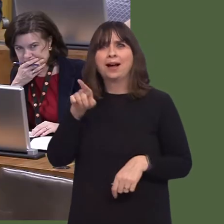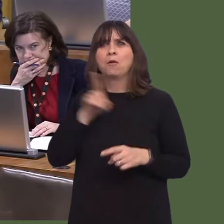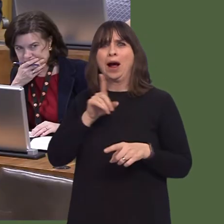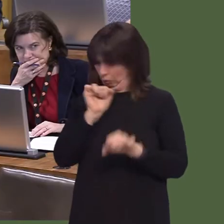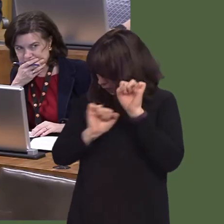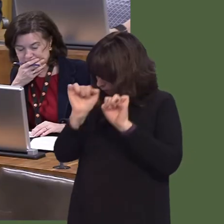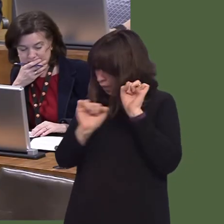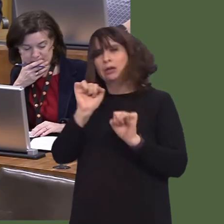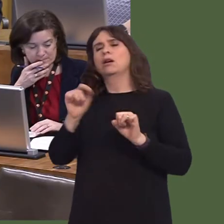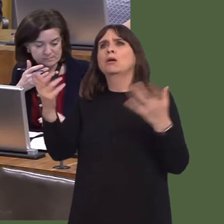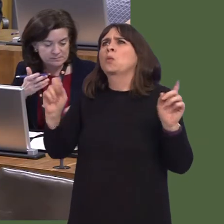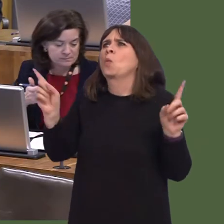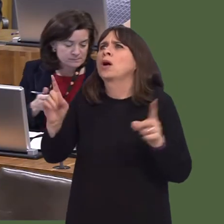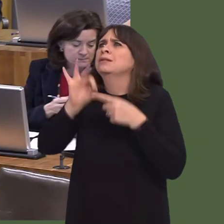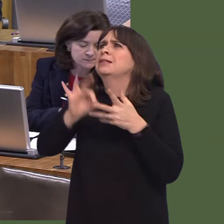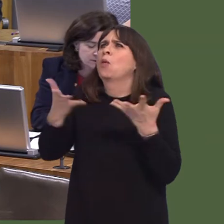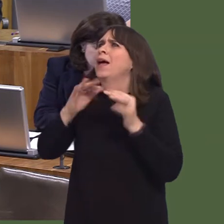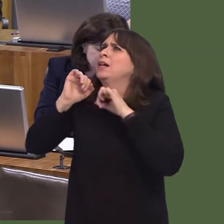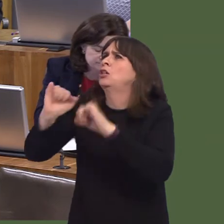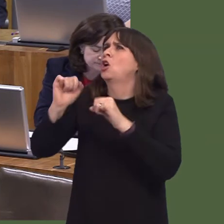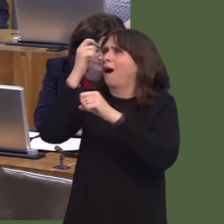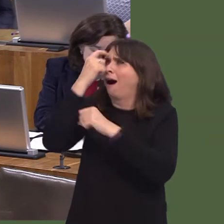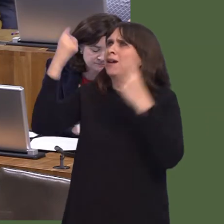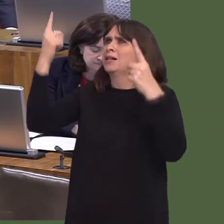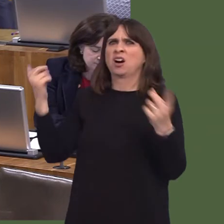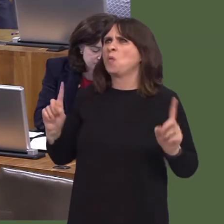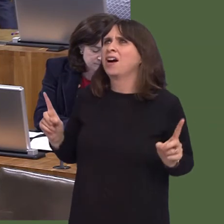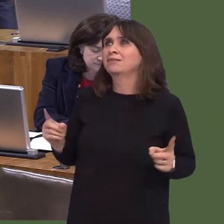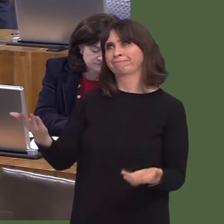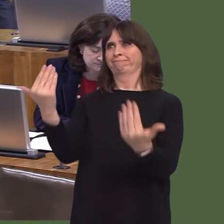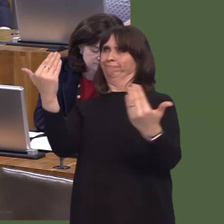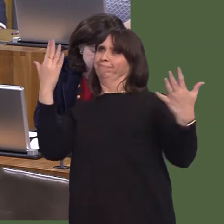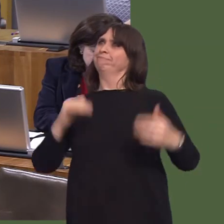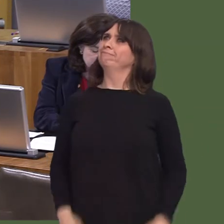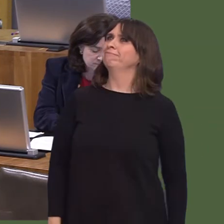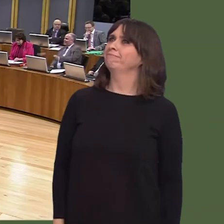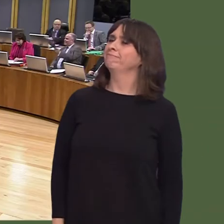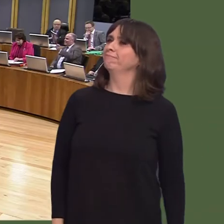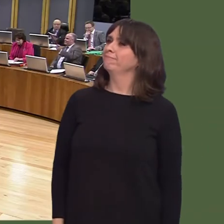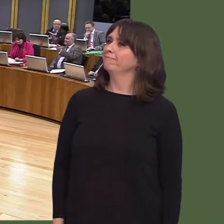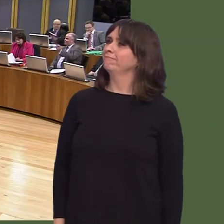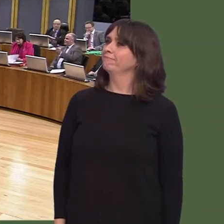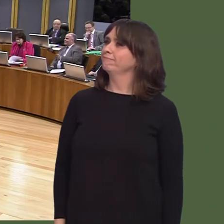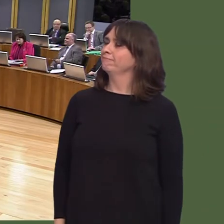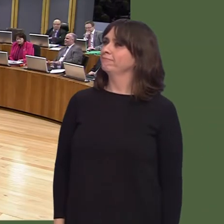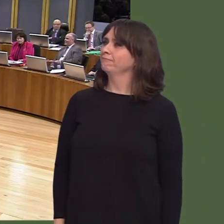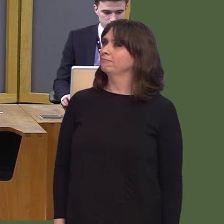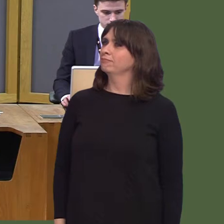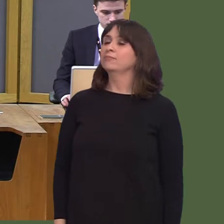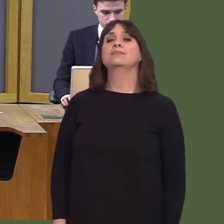We still have no decision on the tidal lagoon. We made the point last week.